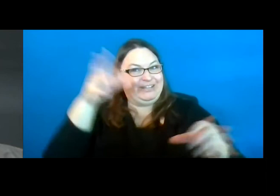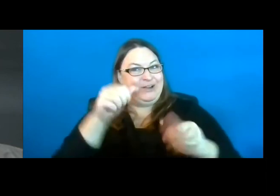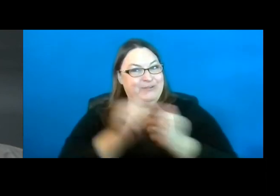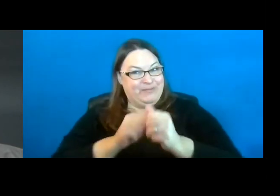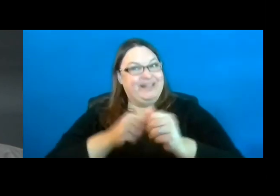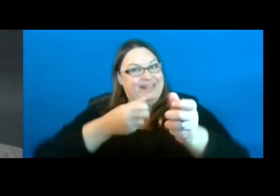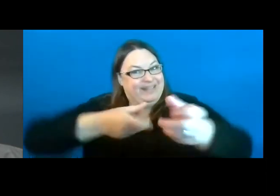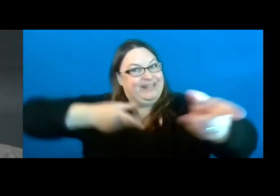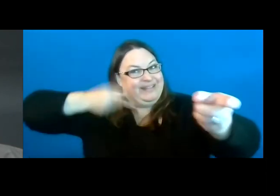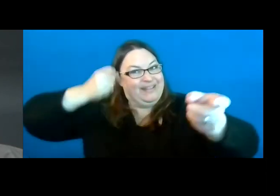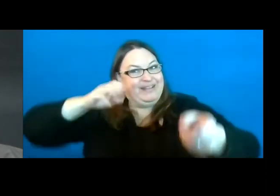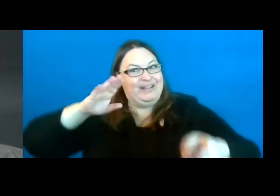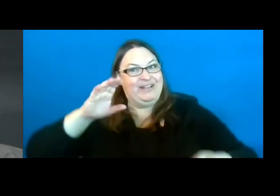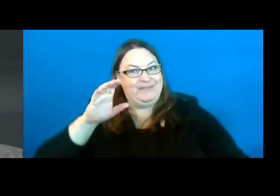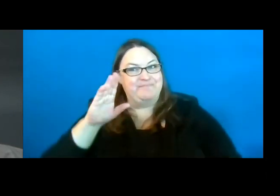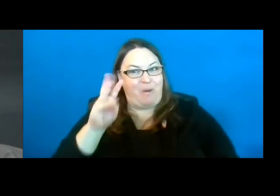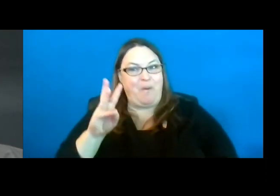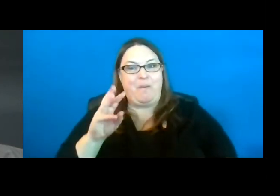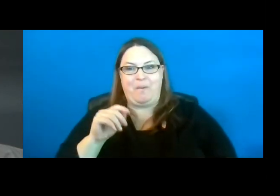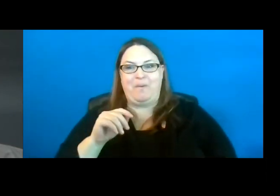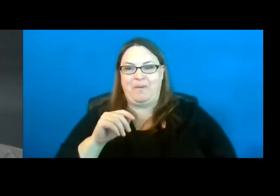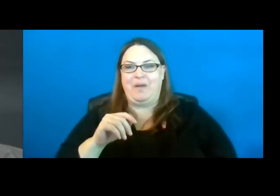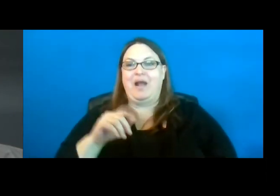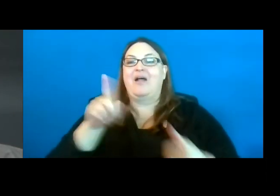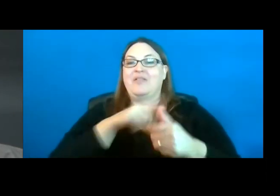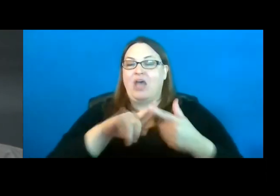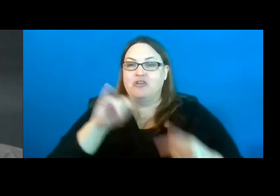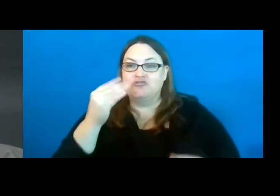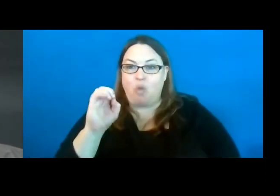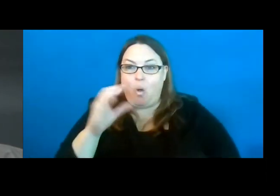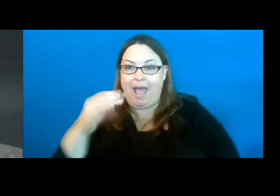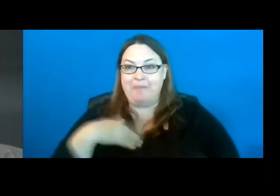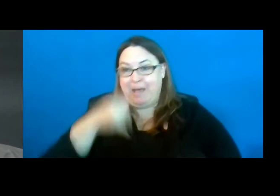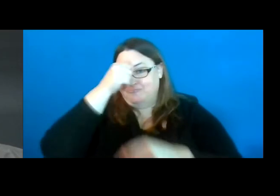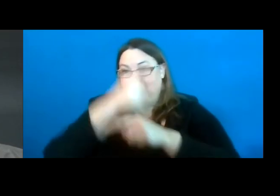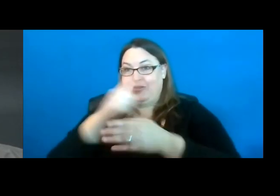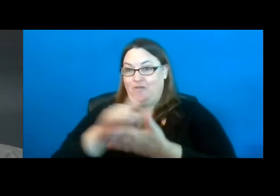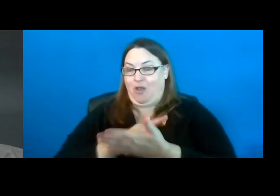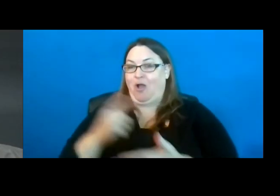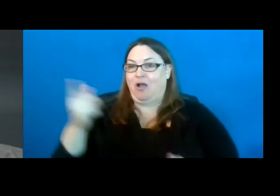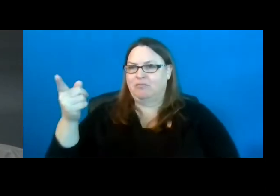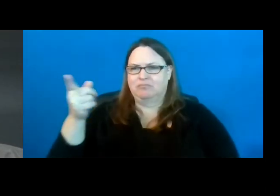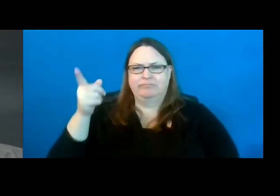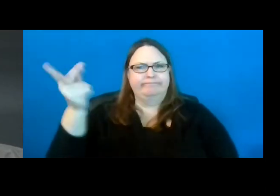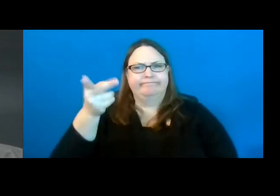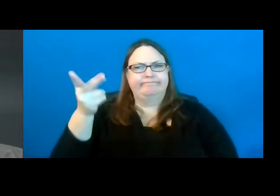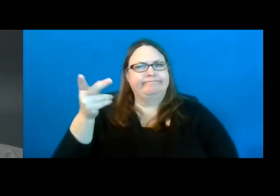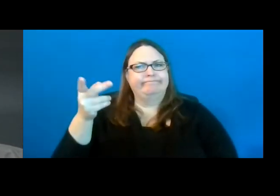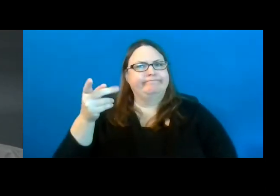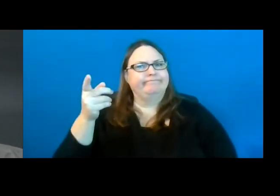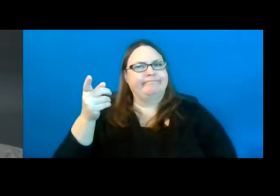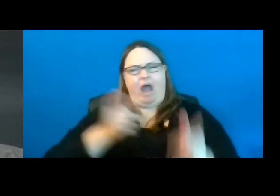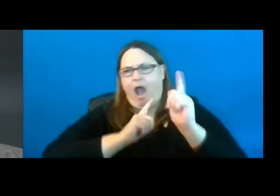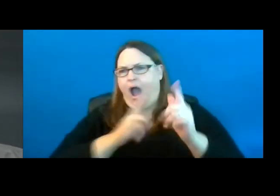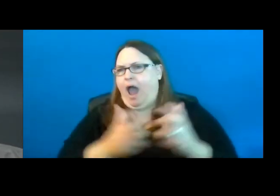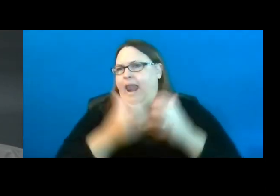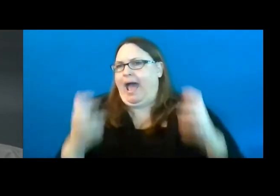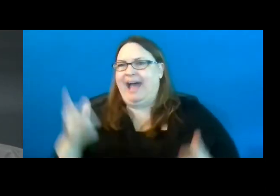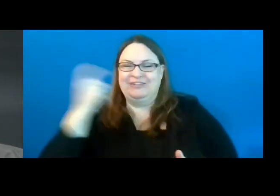Then Joe, and my brother-in-law who hunts a lot; he just returned from Alaska where